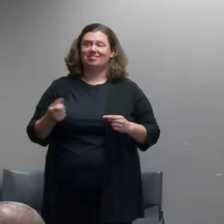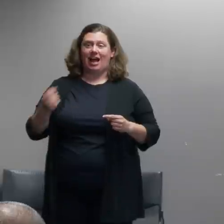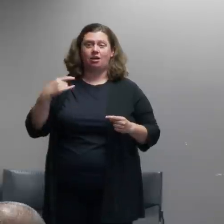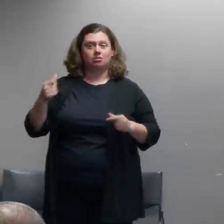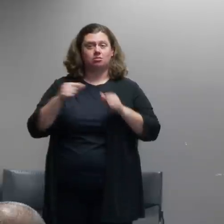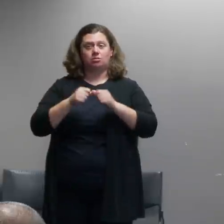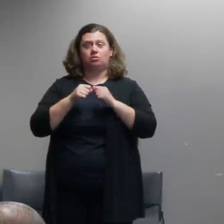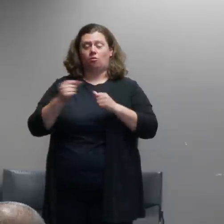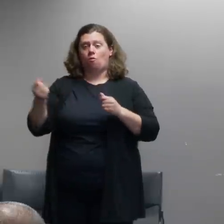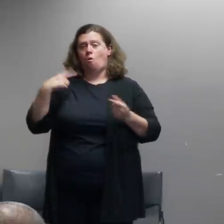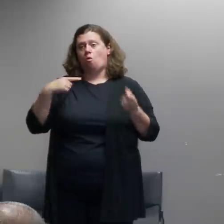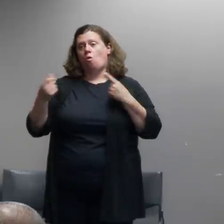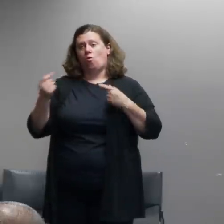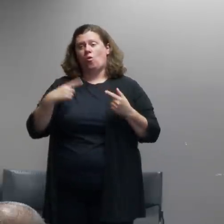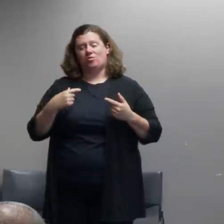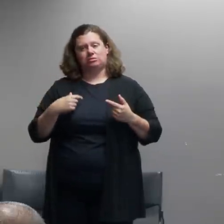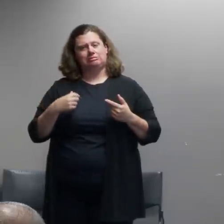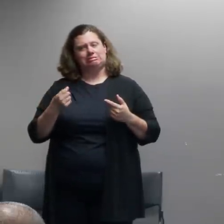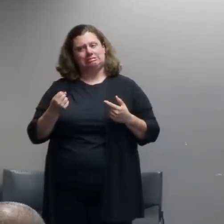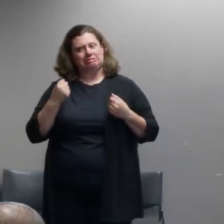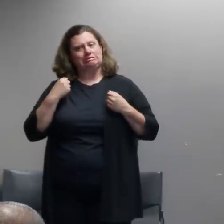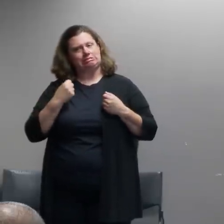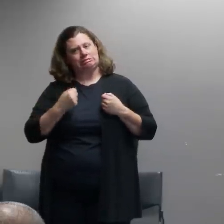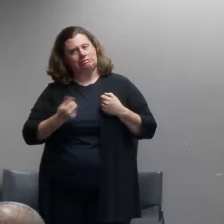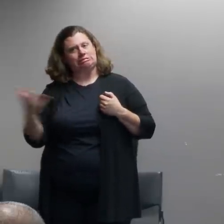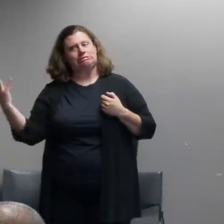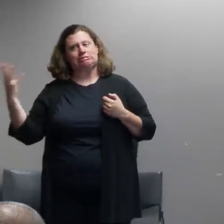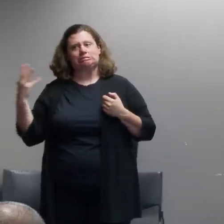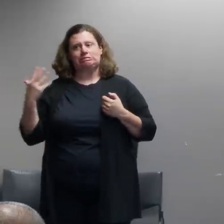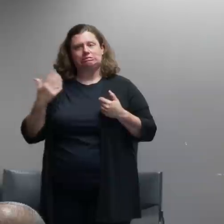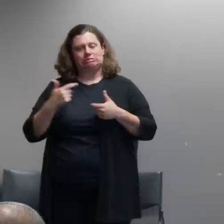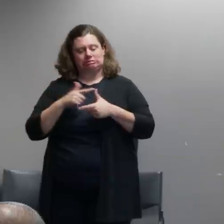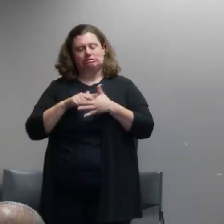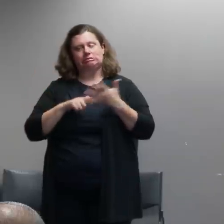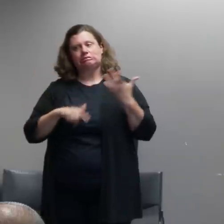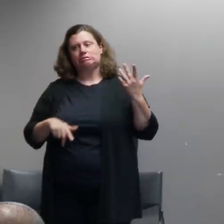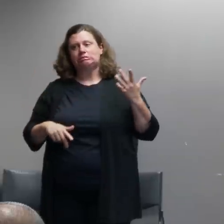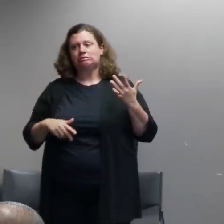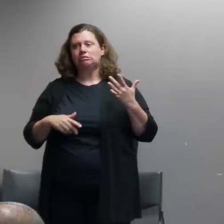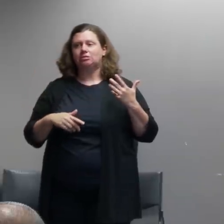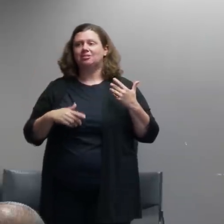and we've seen a fair number of hearing-related injuries because of